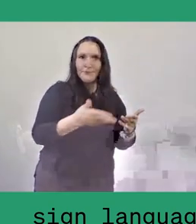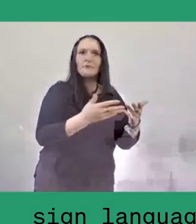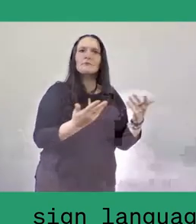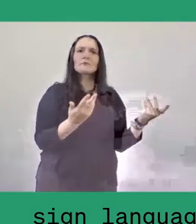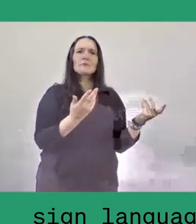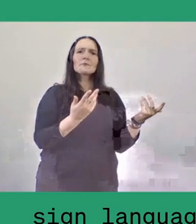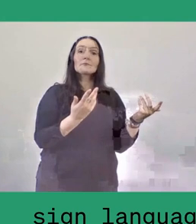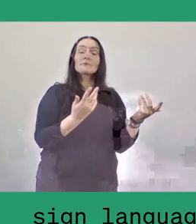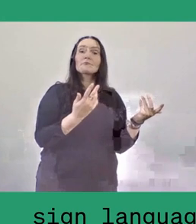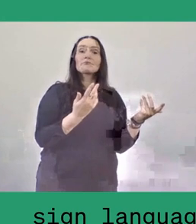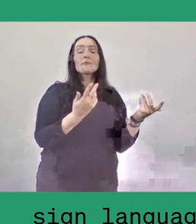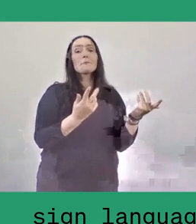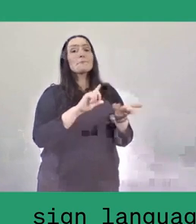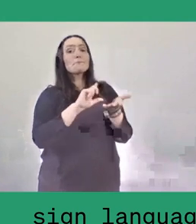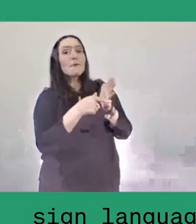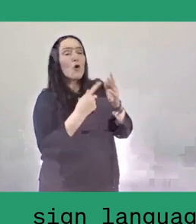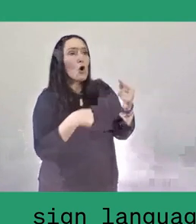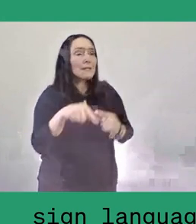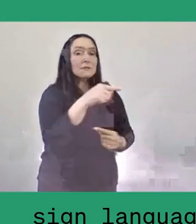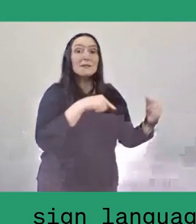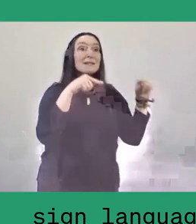In some of the kampungs that I visited,